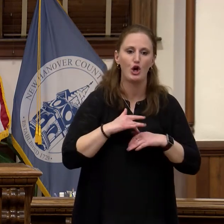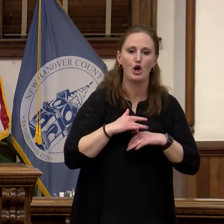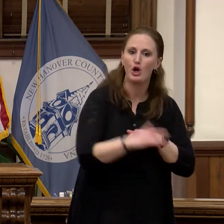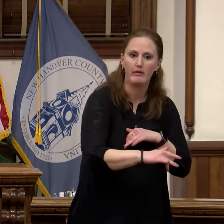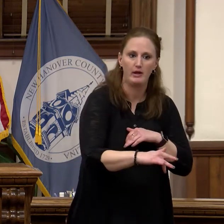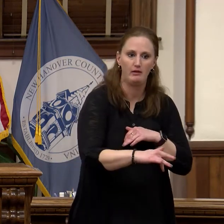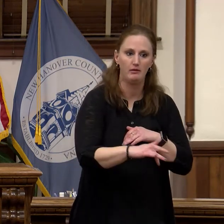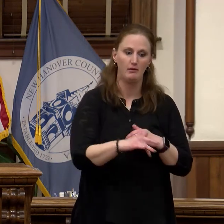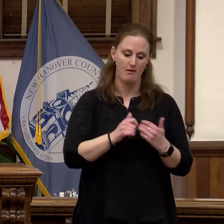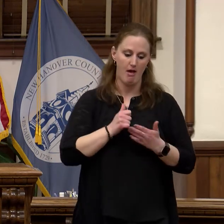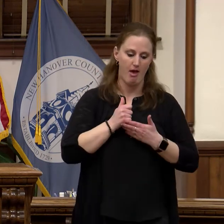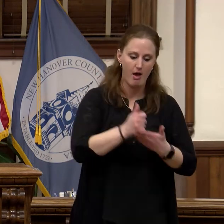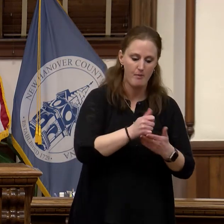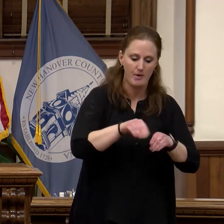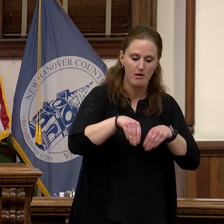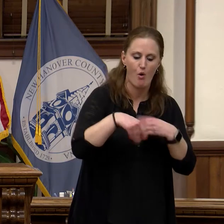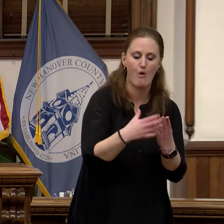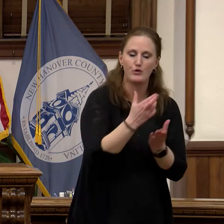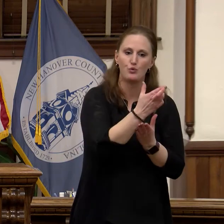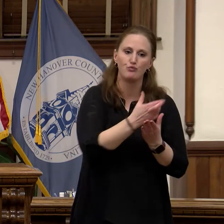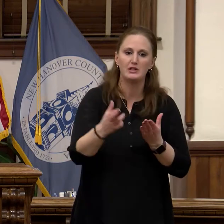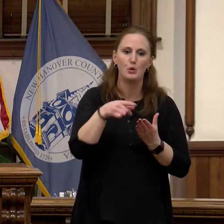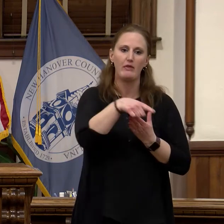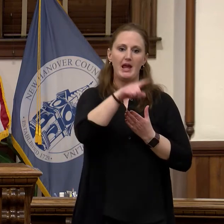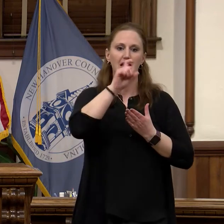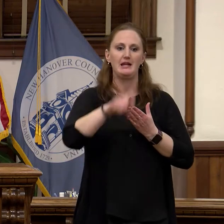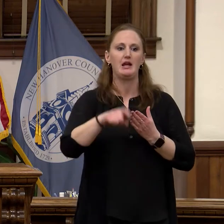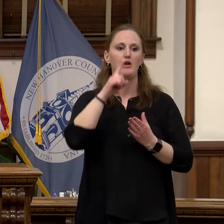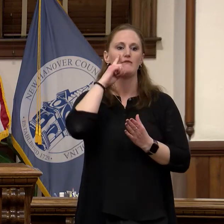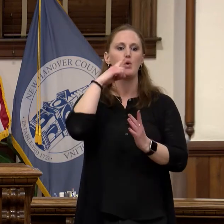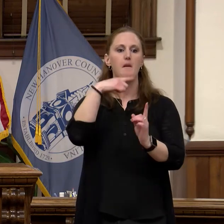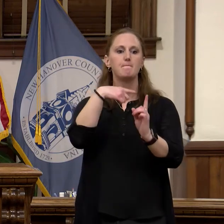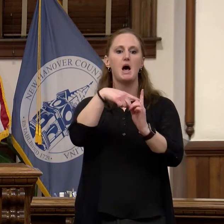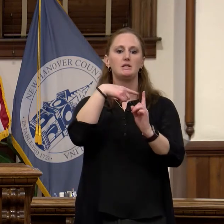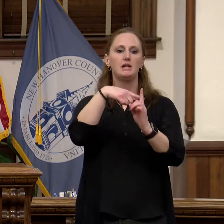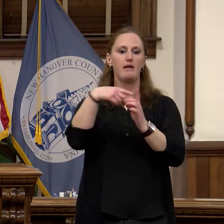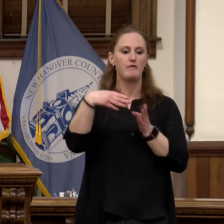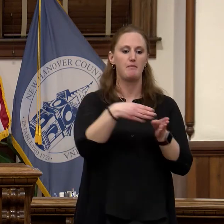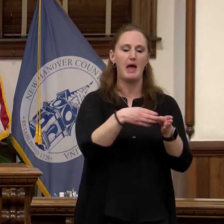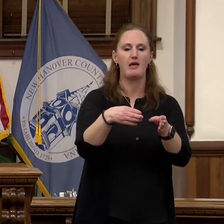them the resources they need to find a positive path. Under the raise the age